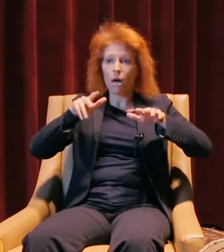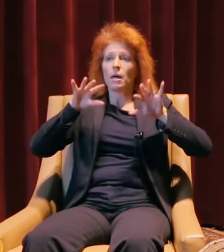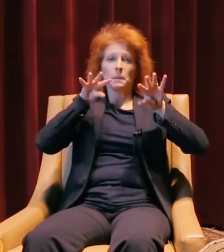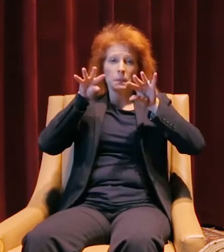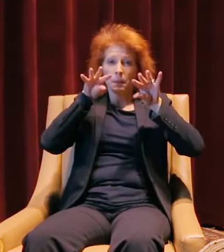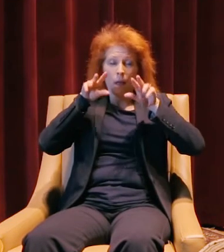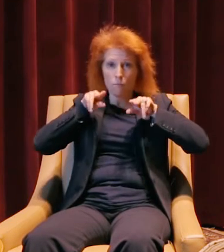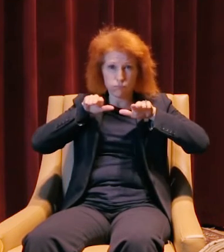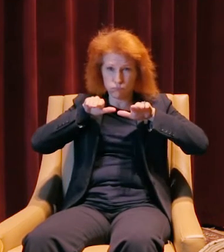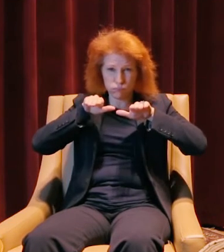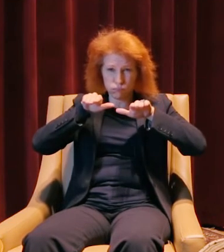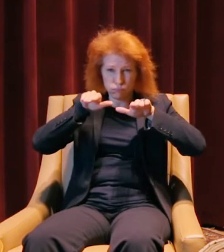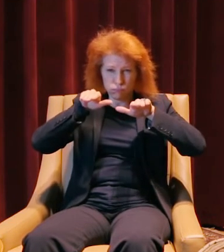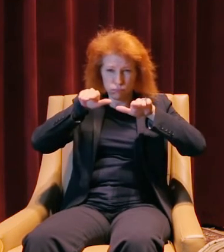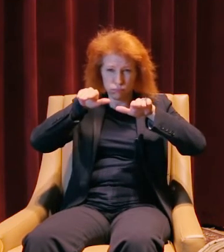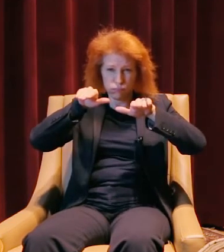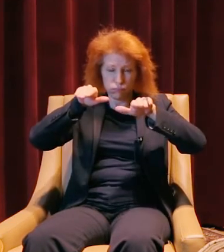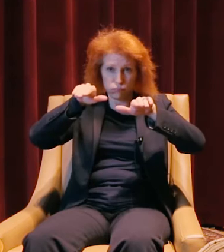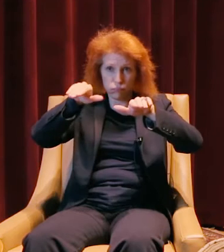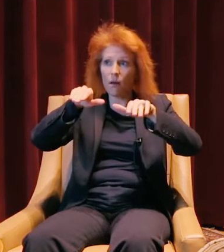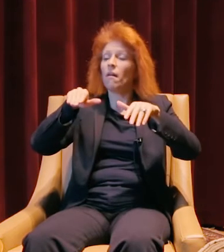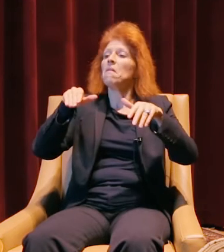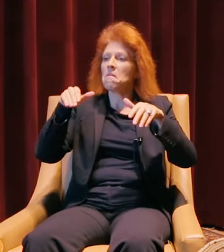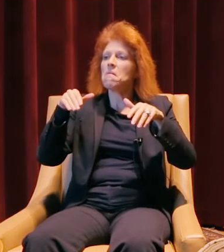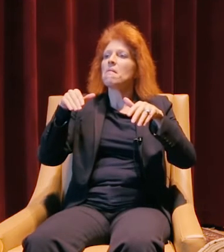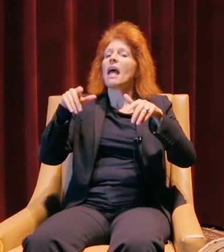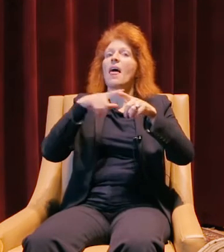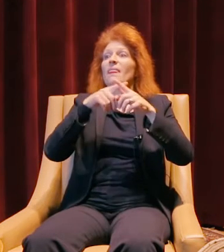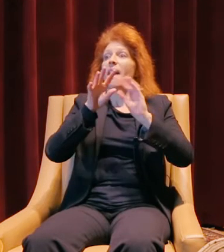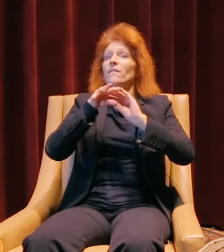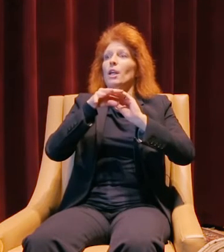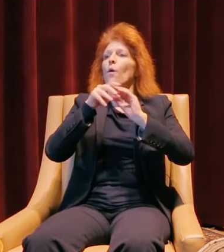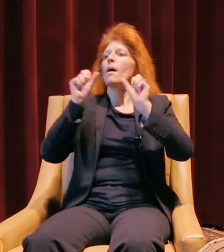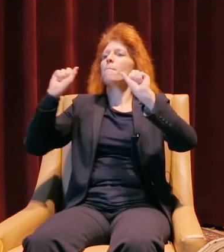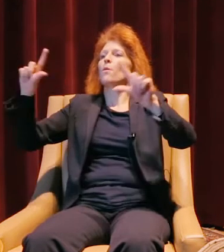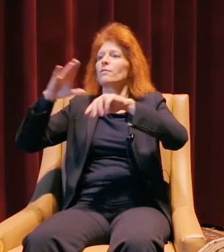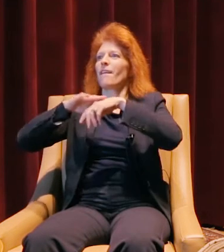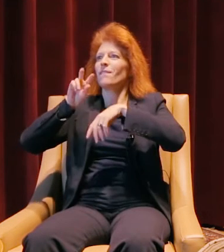All the way down the dragstrip. Then we went ahead and combined that video and posted it on Facebook yesterday,